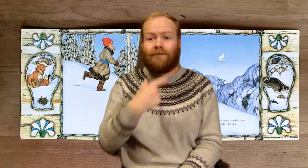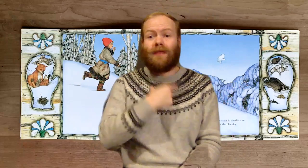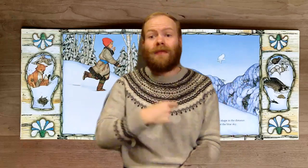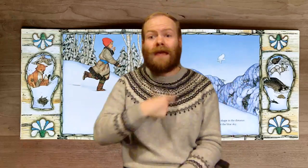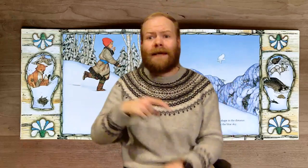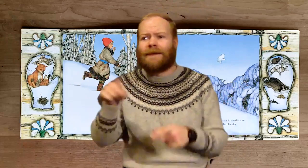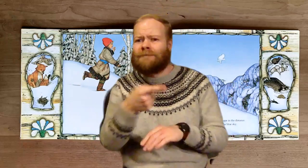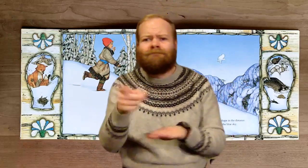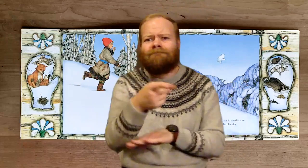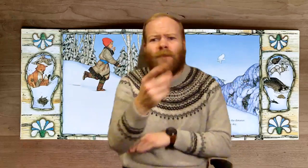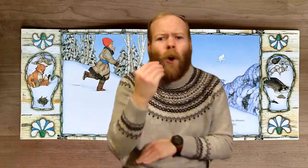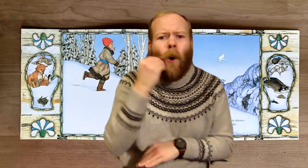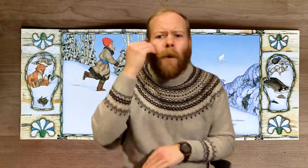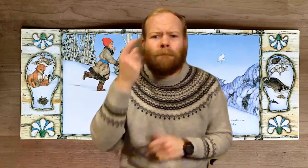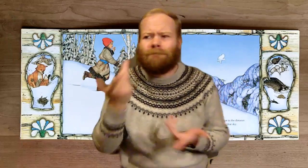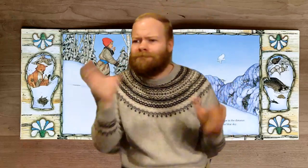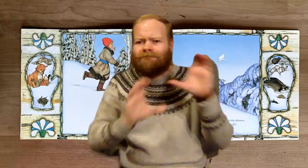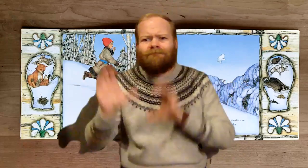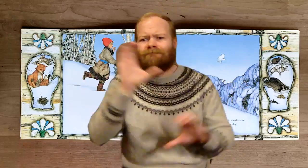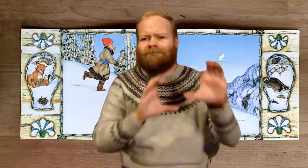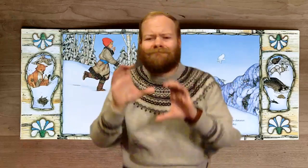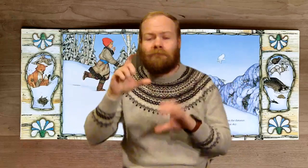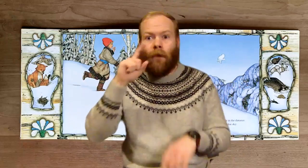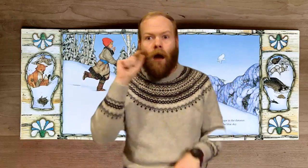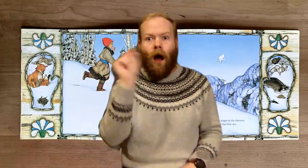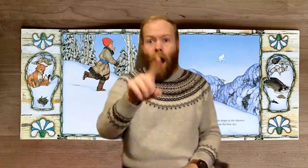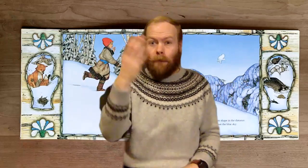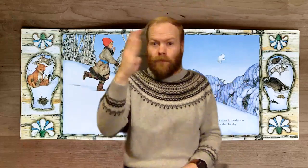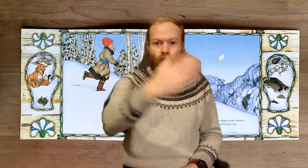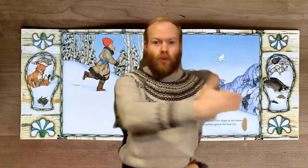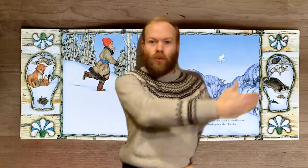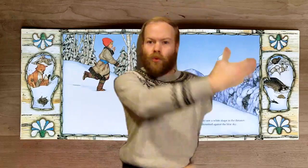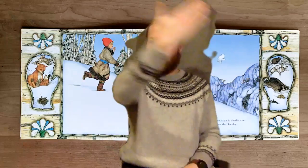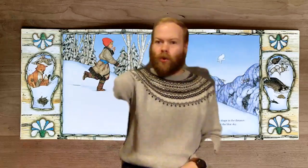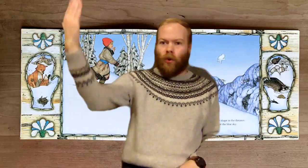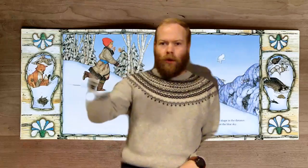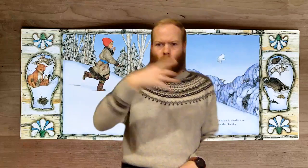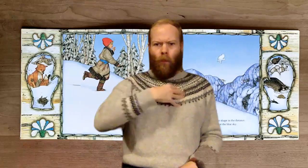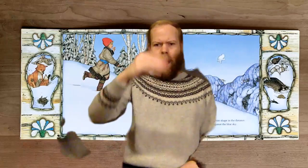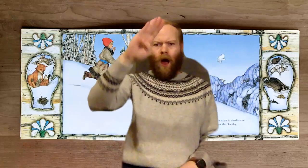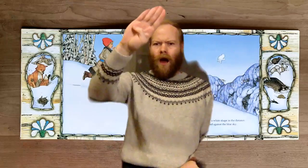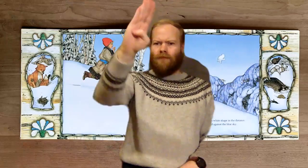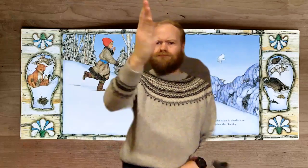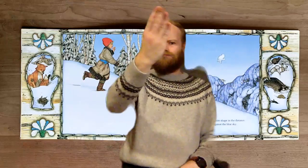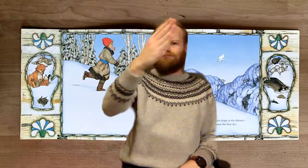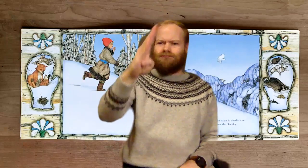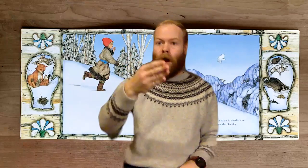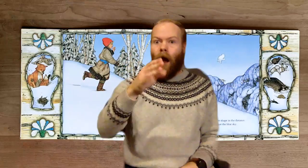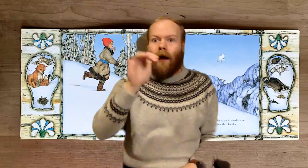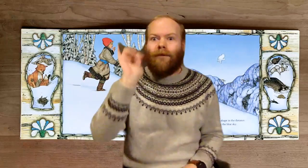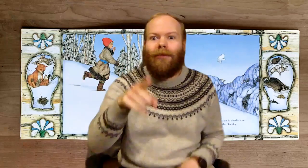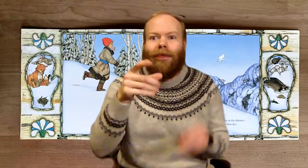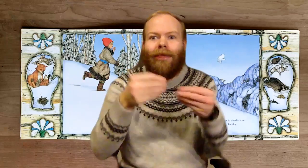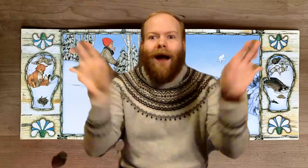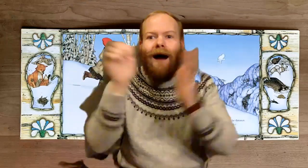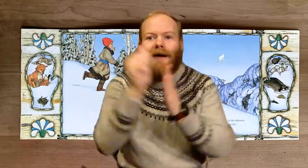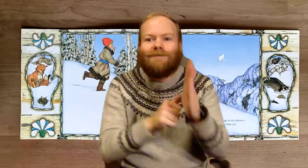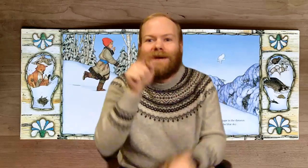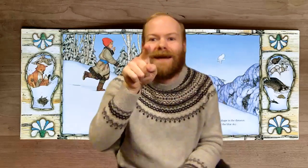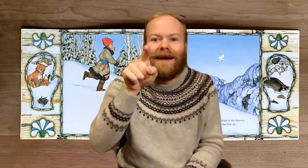On his way home, Nicki saw a white shape in the distance. It was the lost mitten silhouetted against the blue sky.